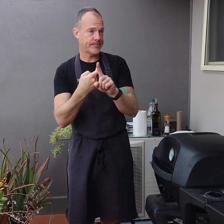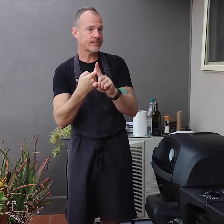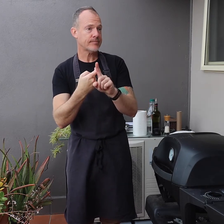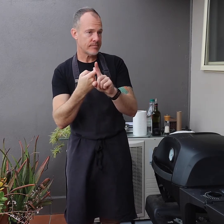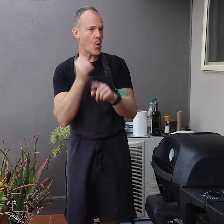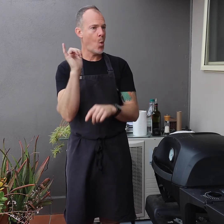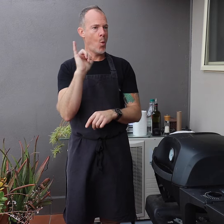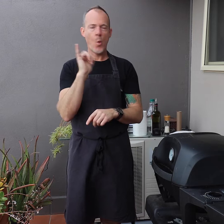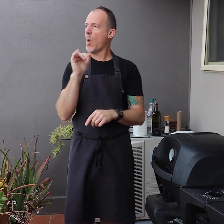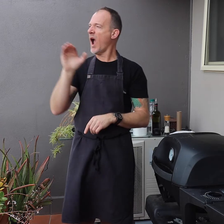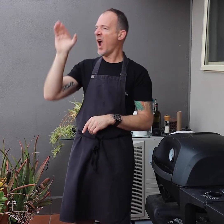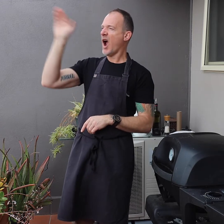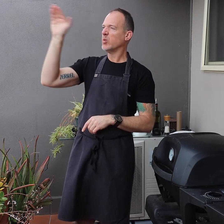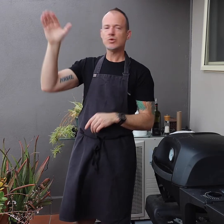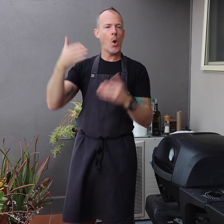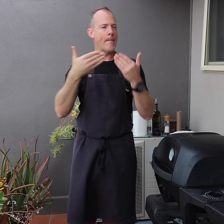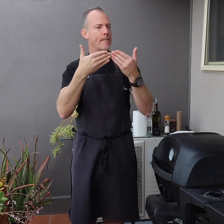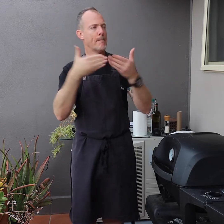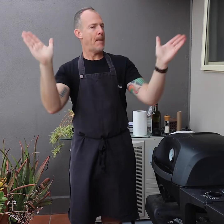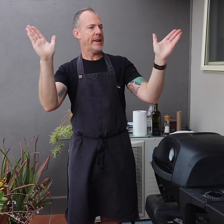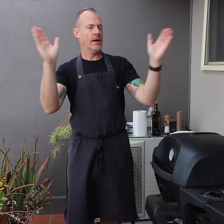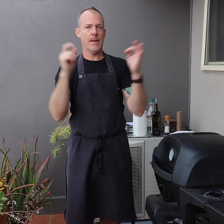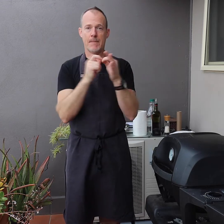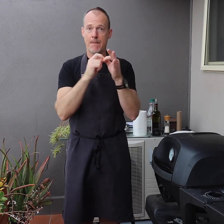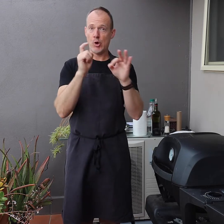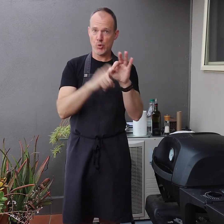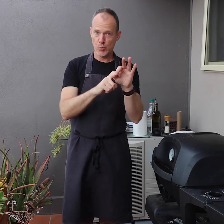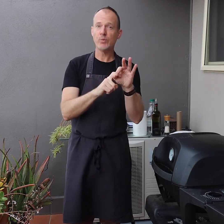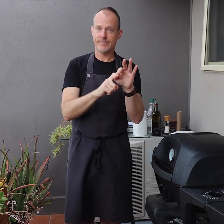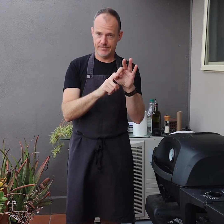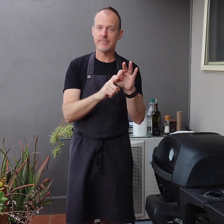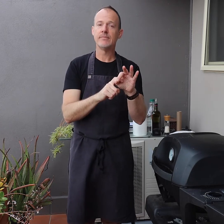or any outside public BBQ,